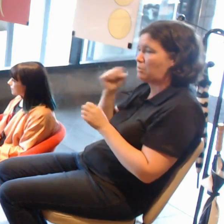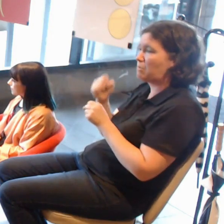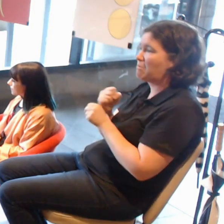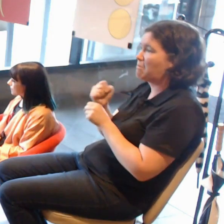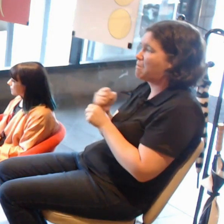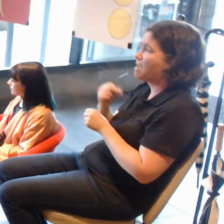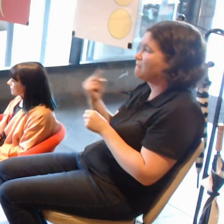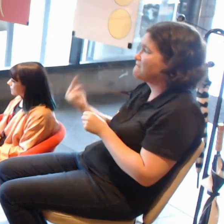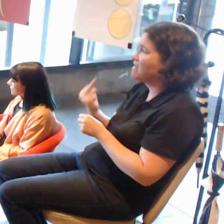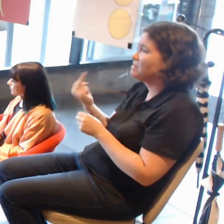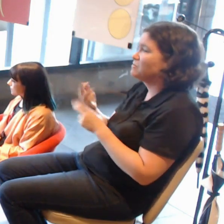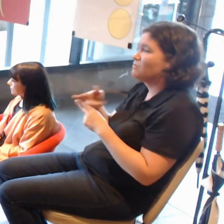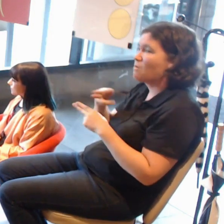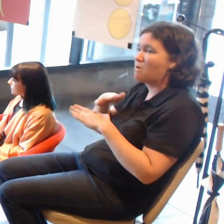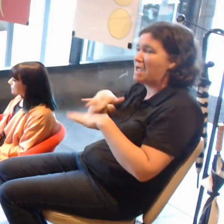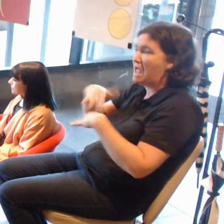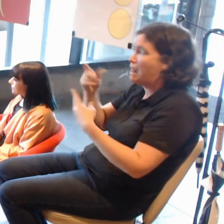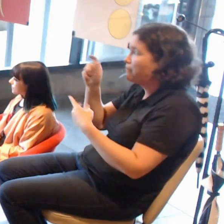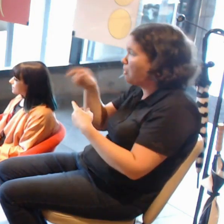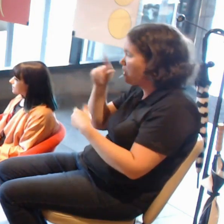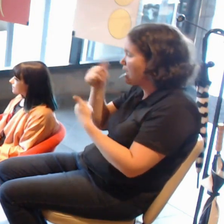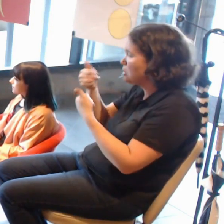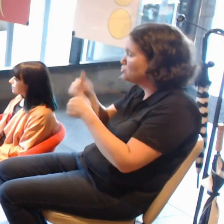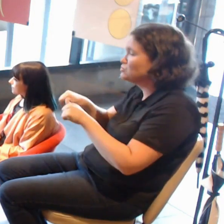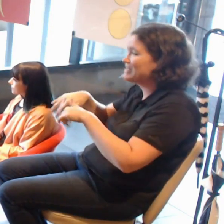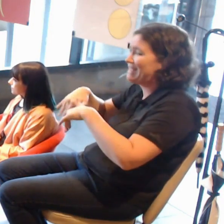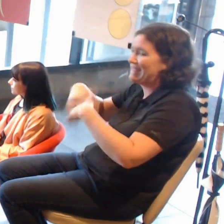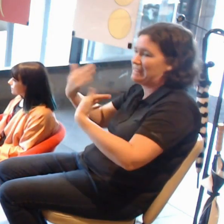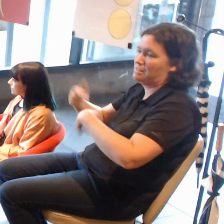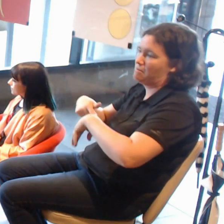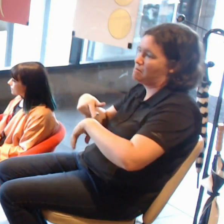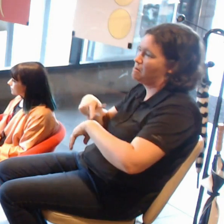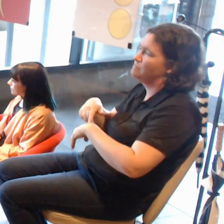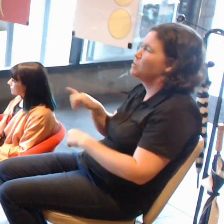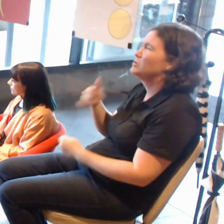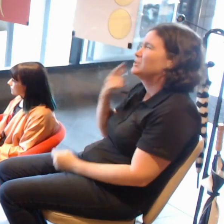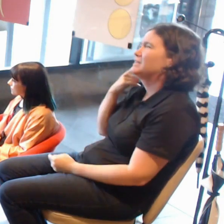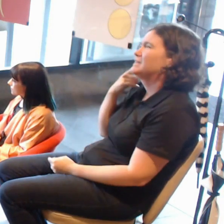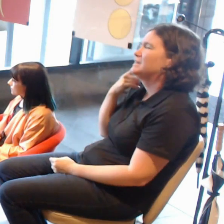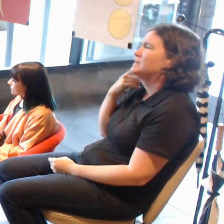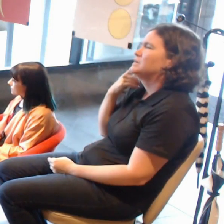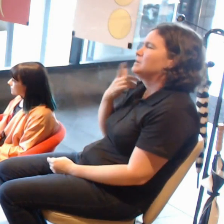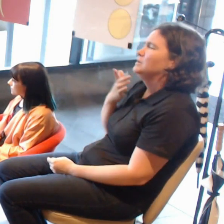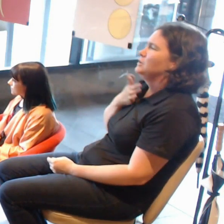Or do you think there is still some level of curatorial control, for lack of a better word,